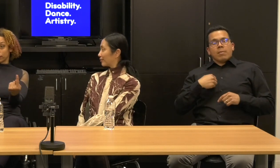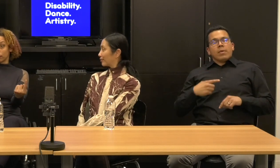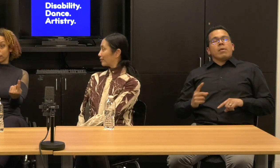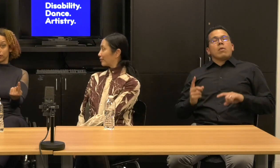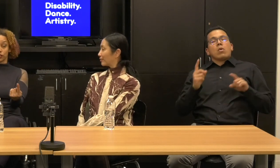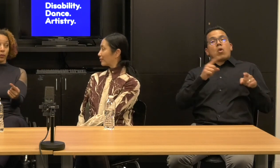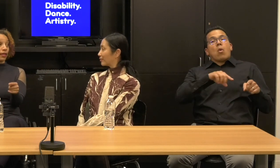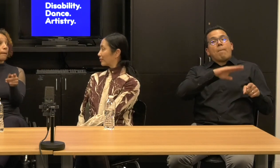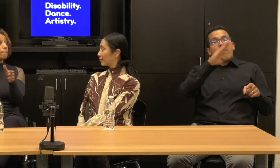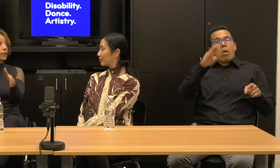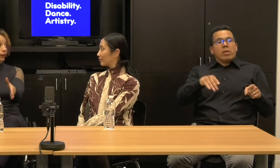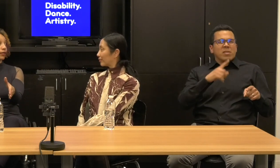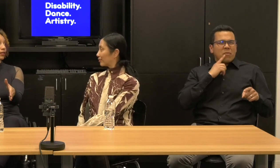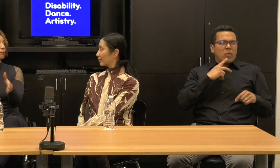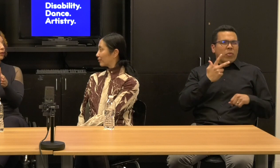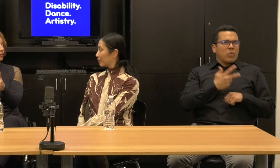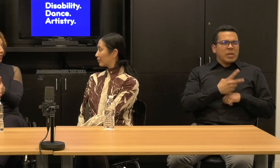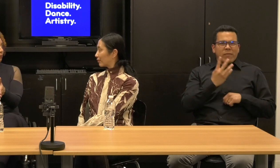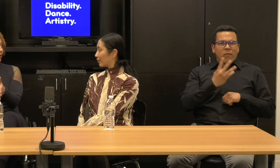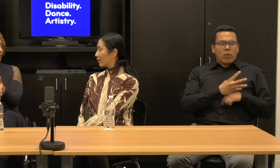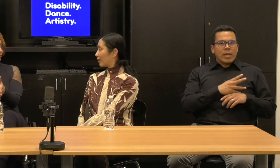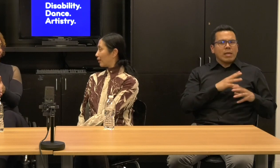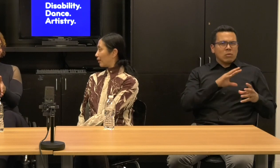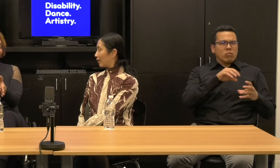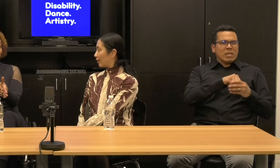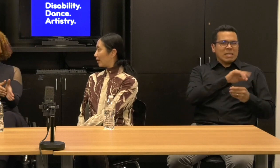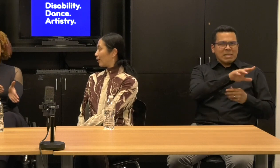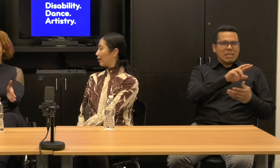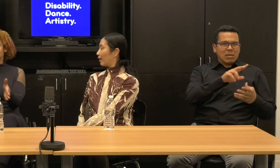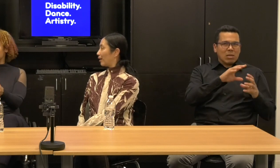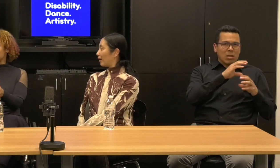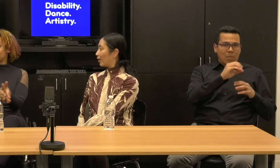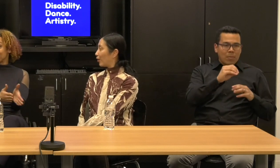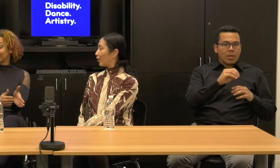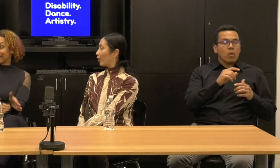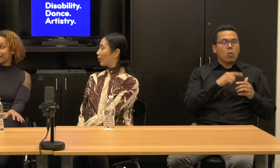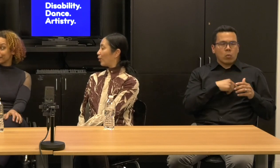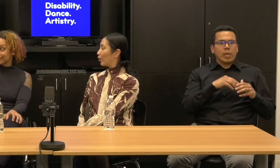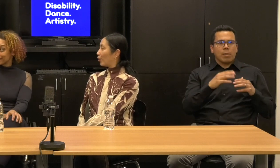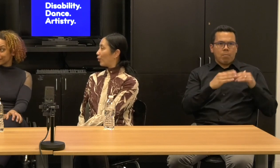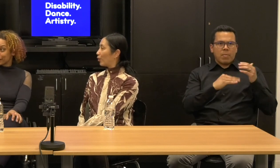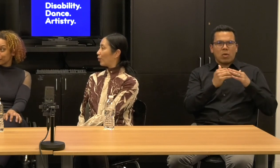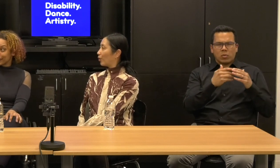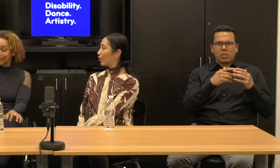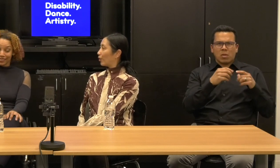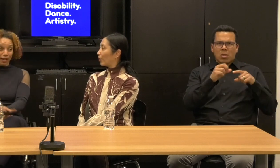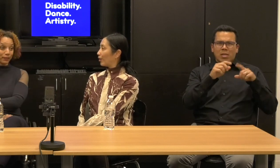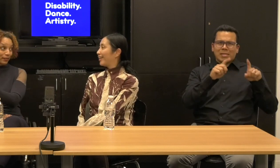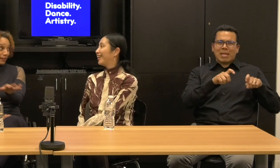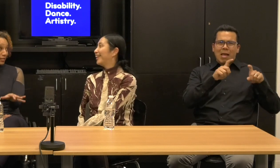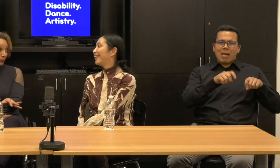four day residency when they built the prototype ramp. Like we went out for a week and played on that for three or four days.